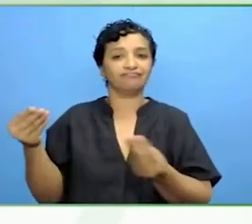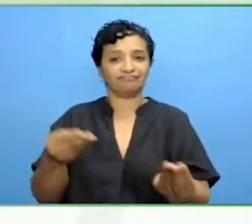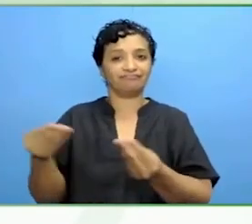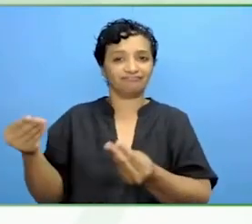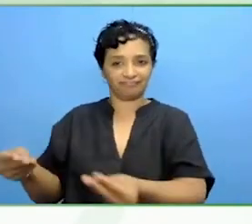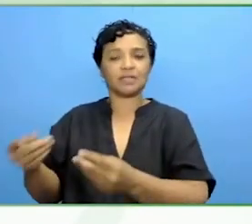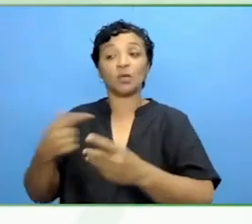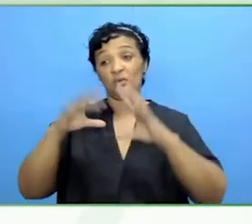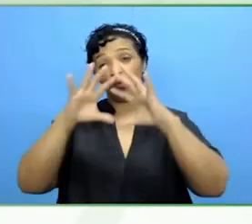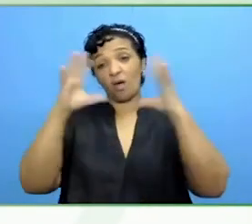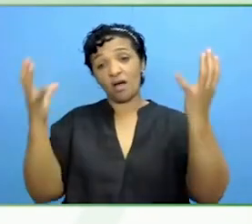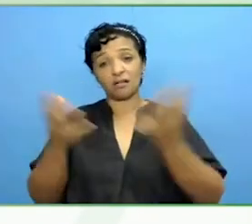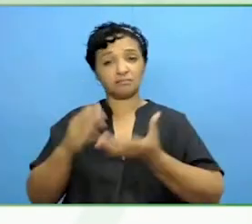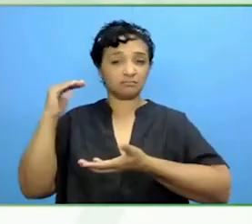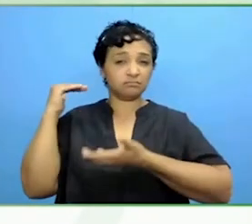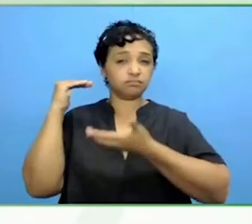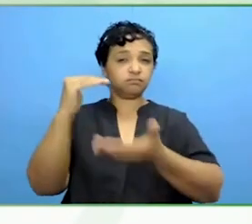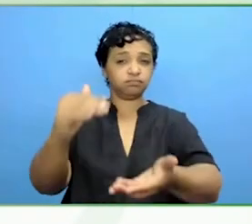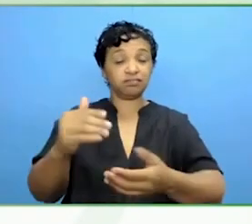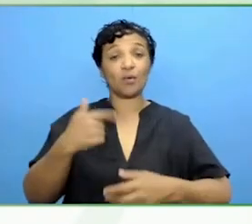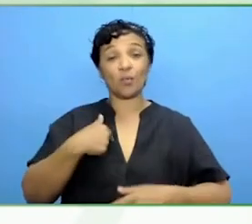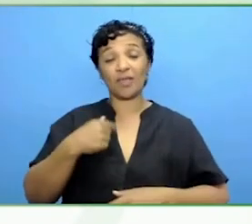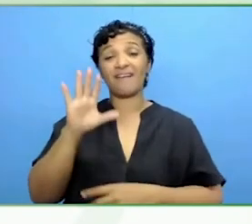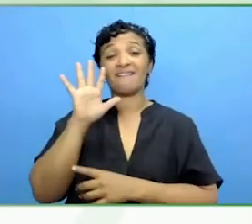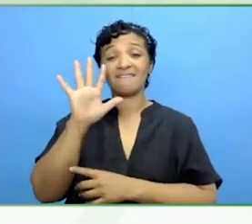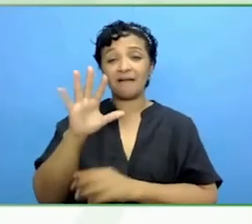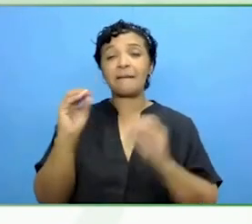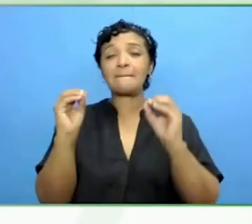We make over 5 billion doses of medicines and vaccines.